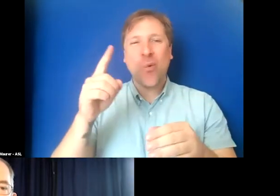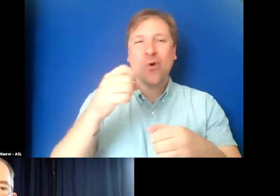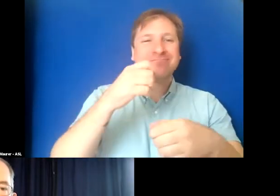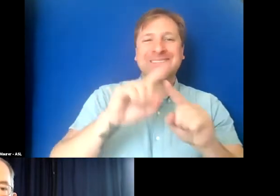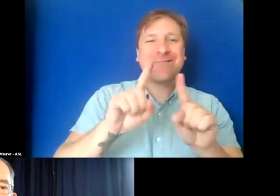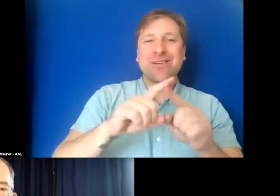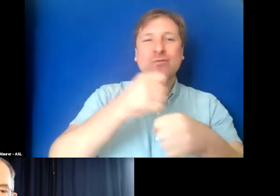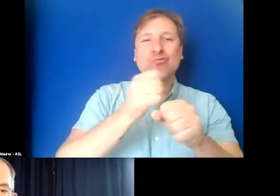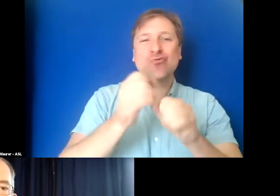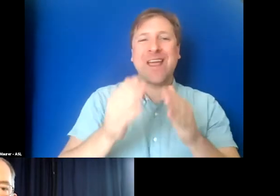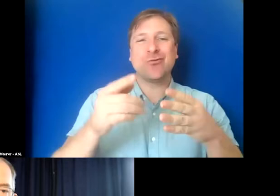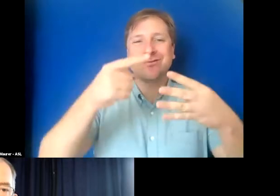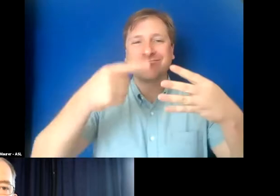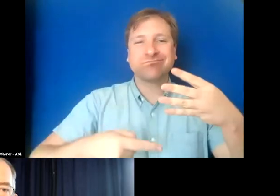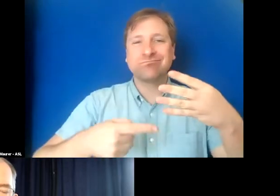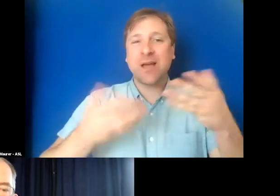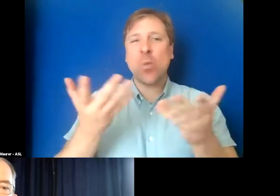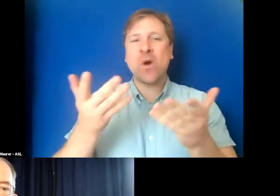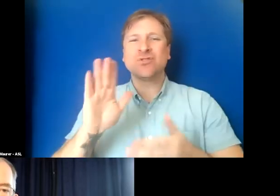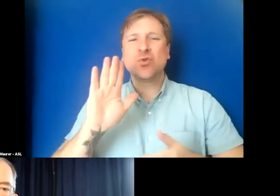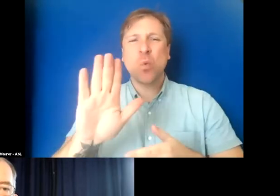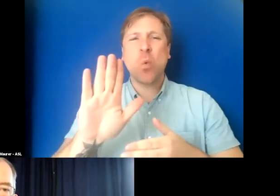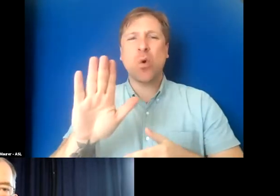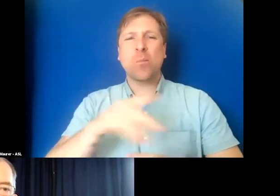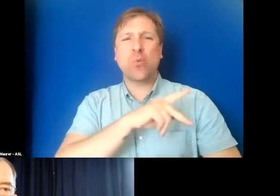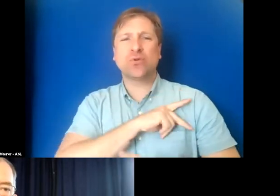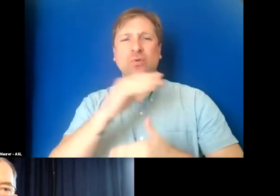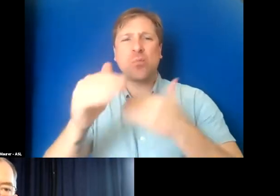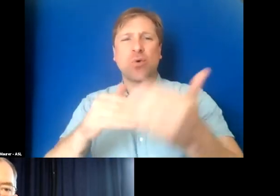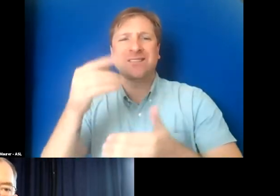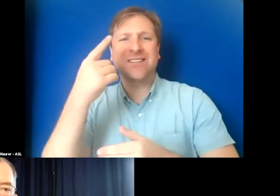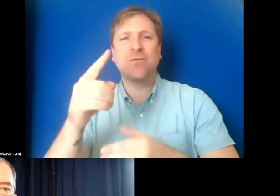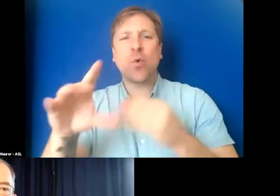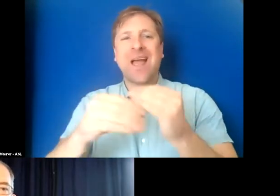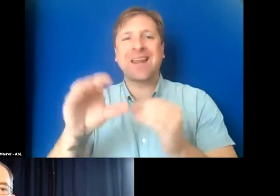And then what is your own process for captioning your work?